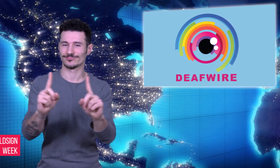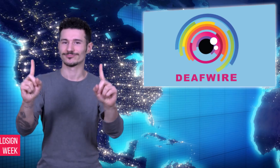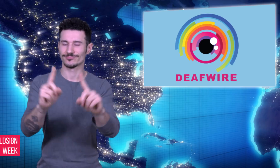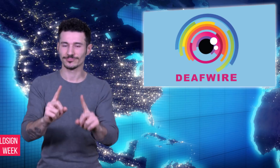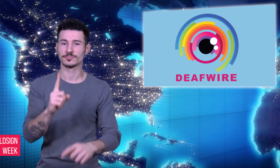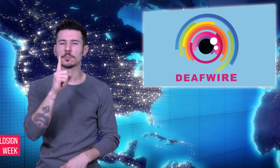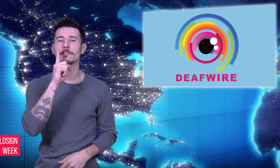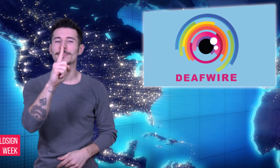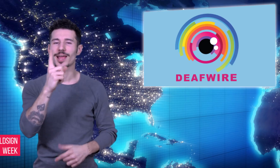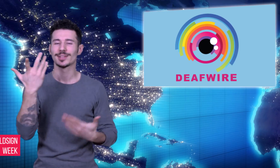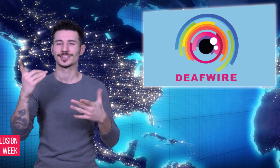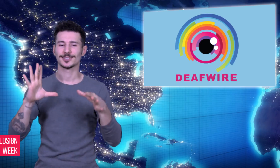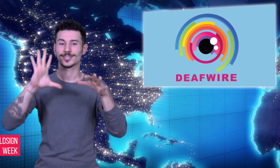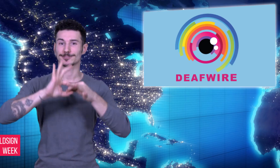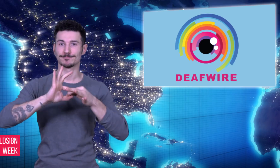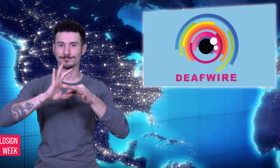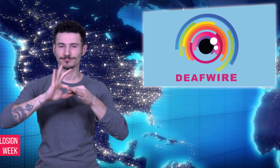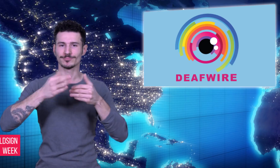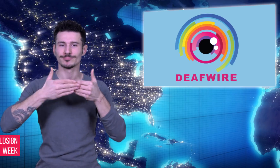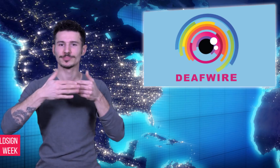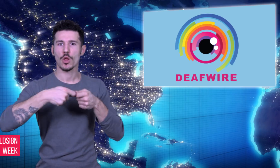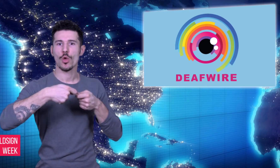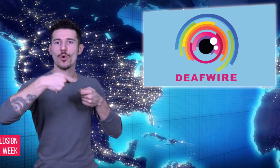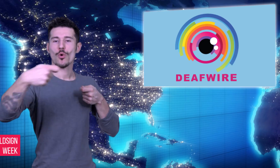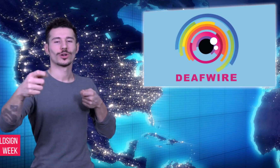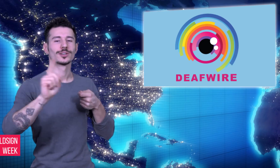long - Stephen moved to the